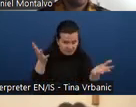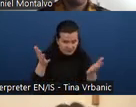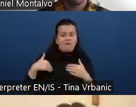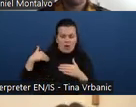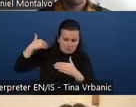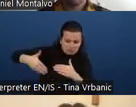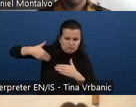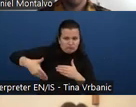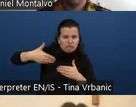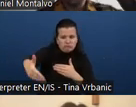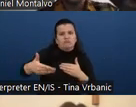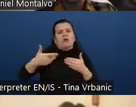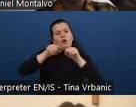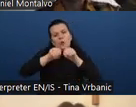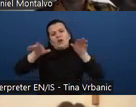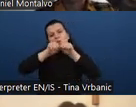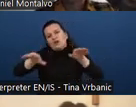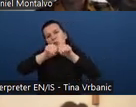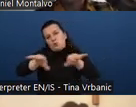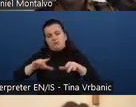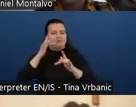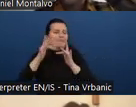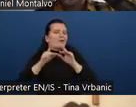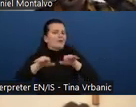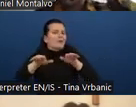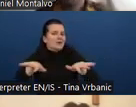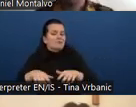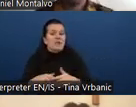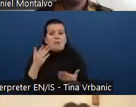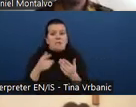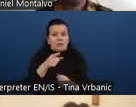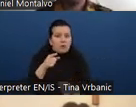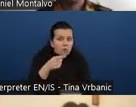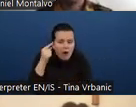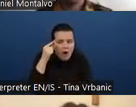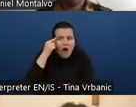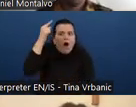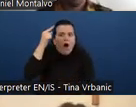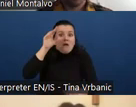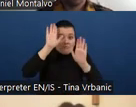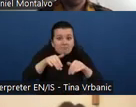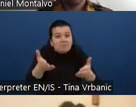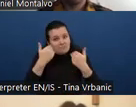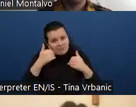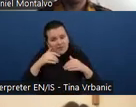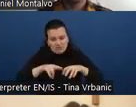If you have any ideas, you are welcome to post them in the Q and A or chat or just e mail us afterwards. So Daniel, please the floor is yours.